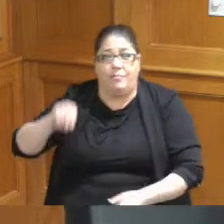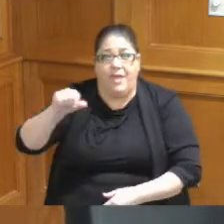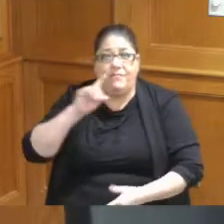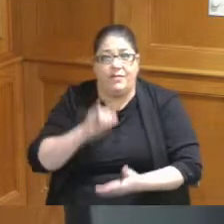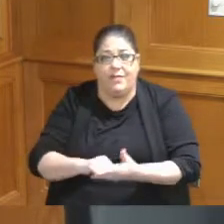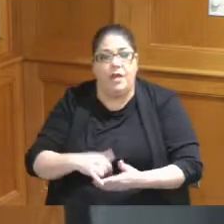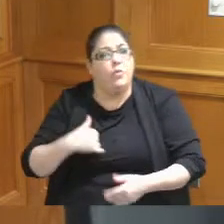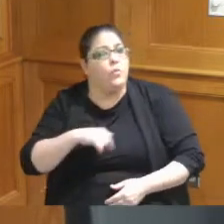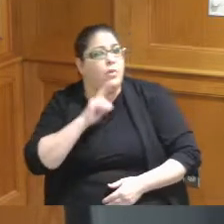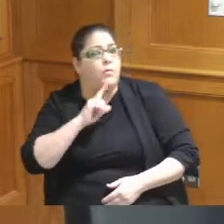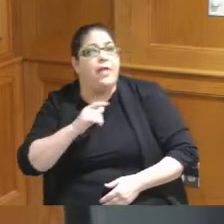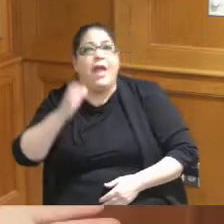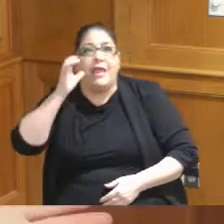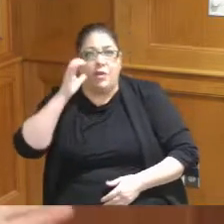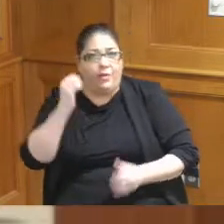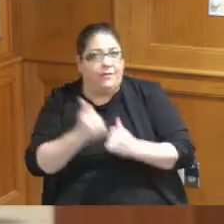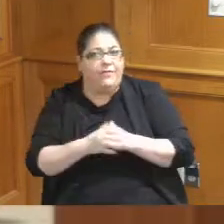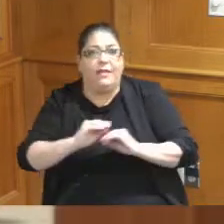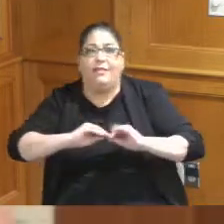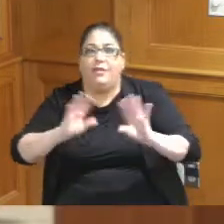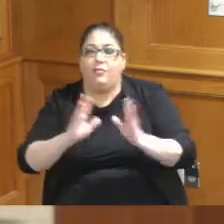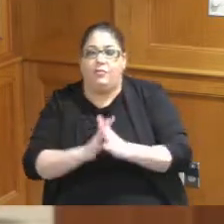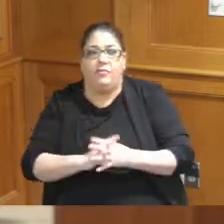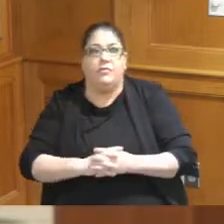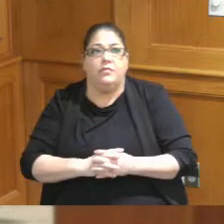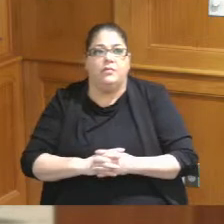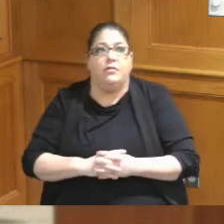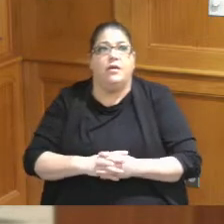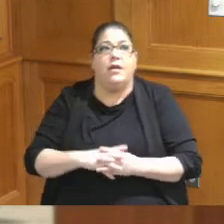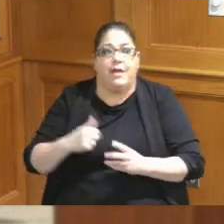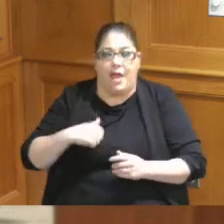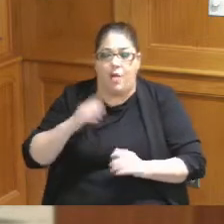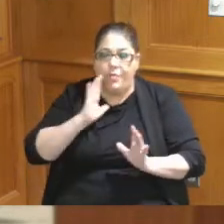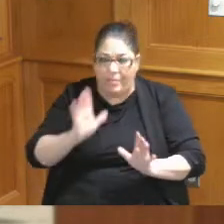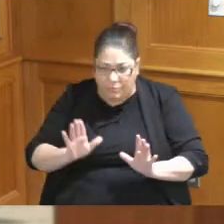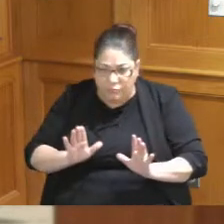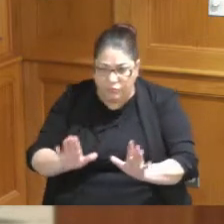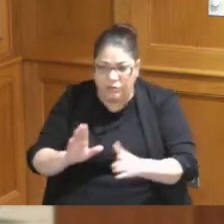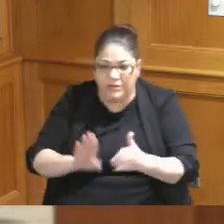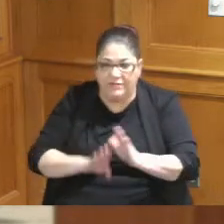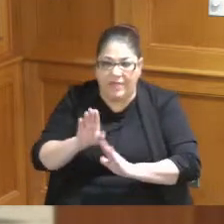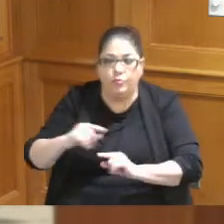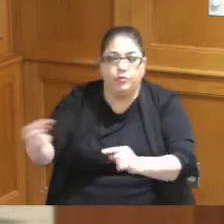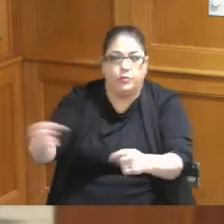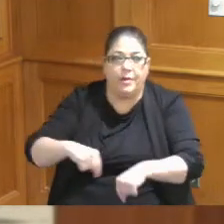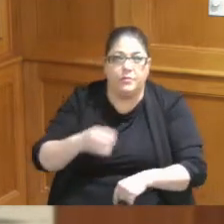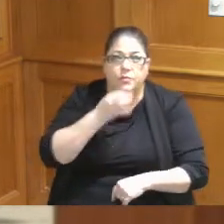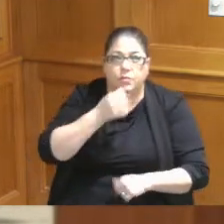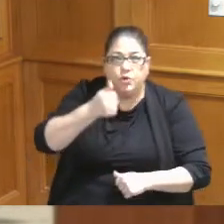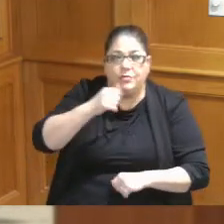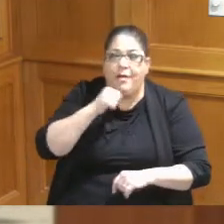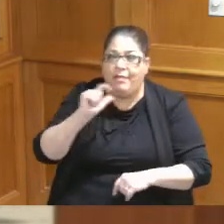this I hear you all loud and clear I will push the developer to get here sooner than later I